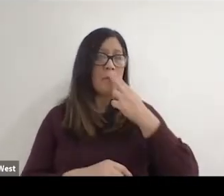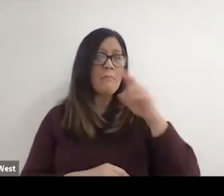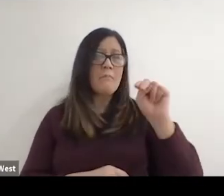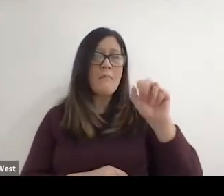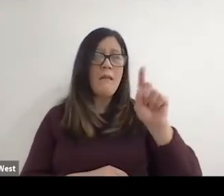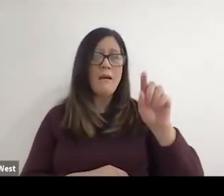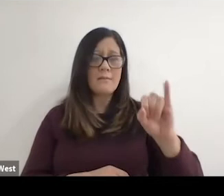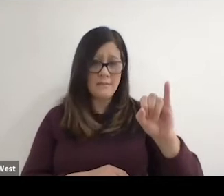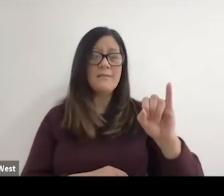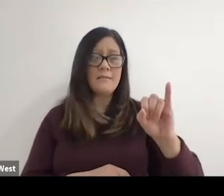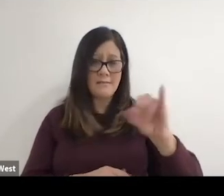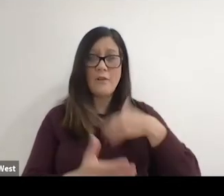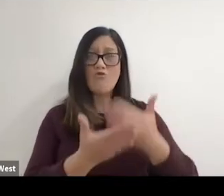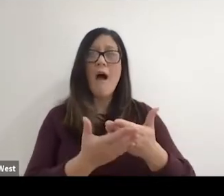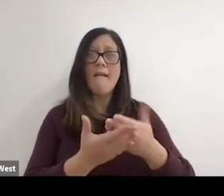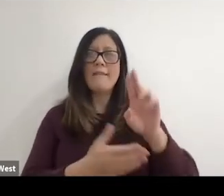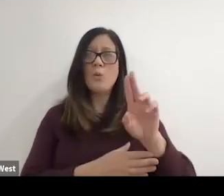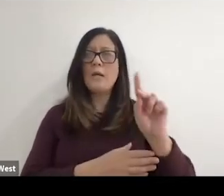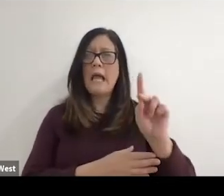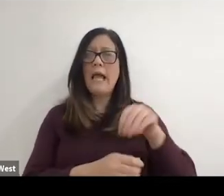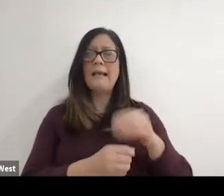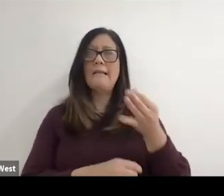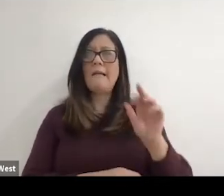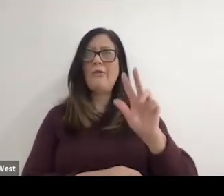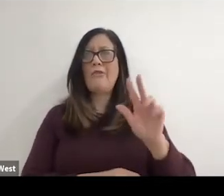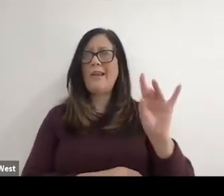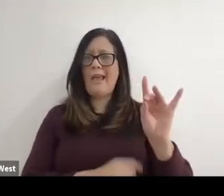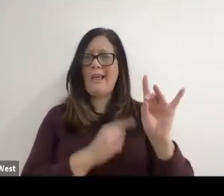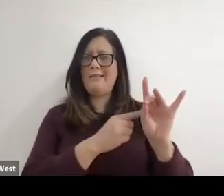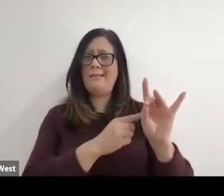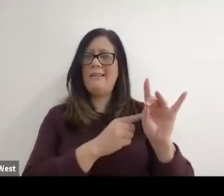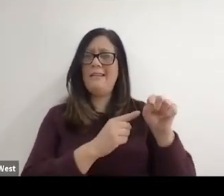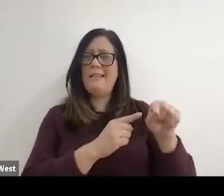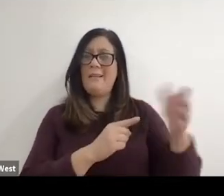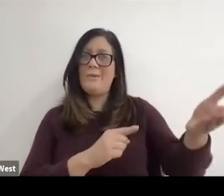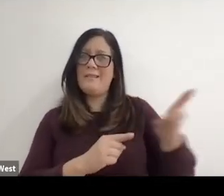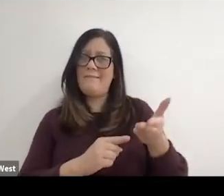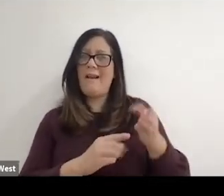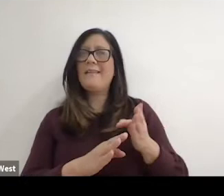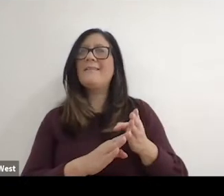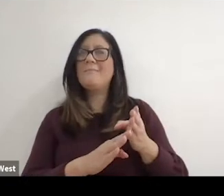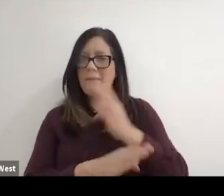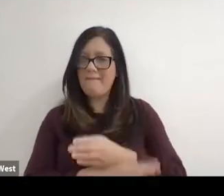I think in the UK in 38, you know, and then, but he was invited before D day.